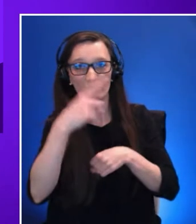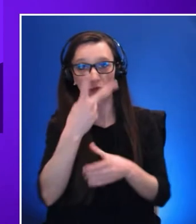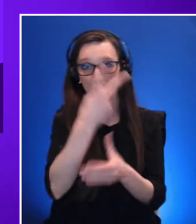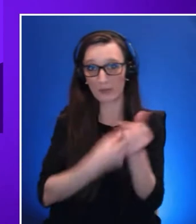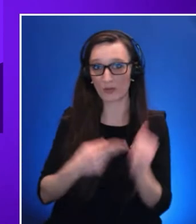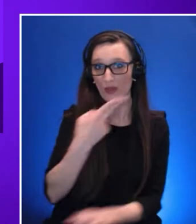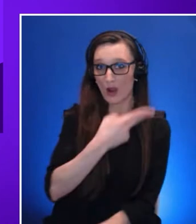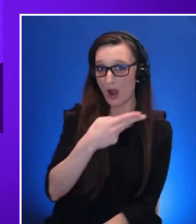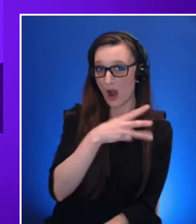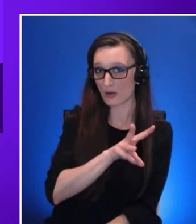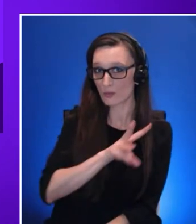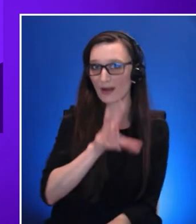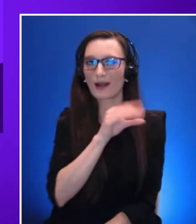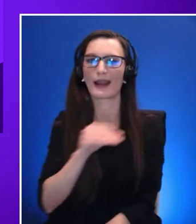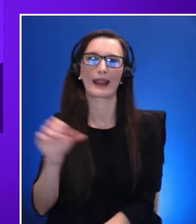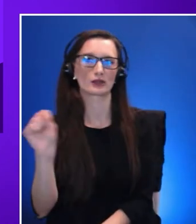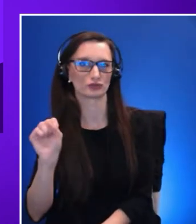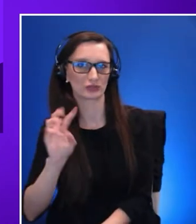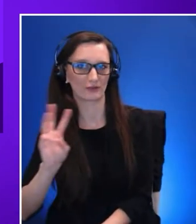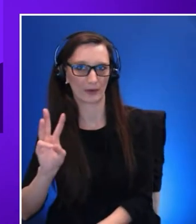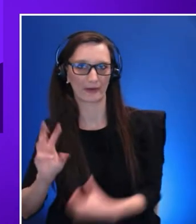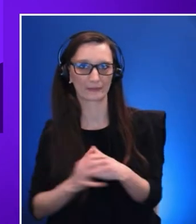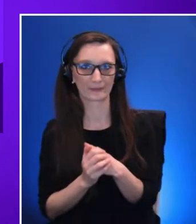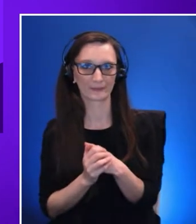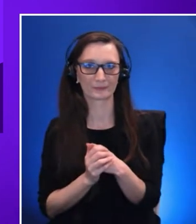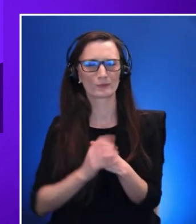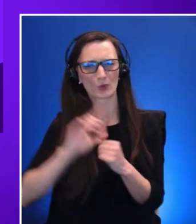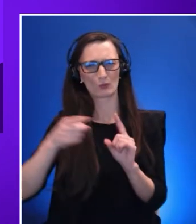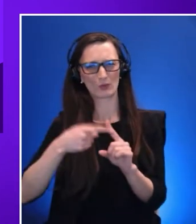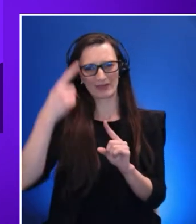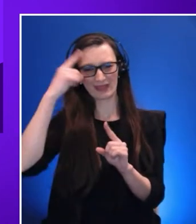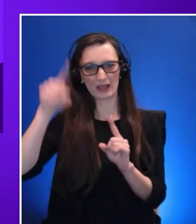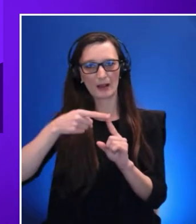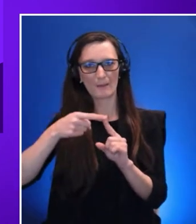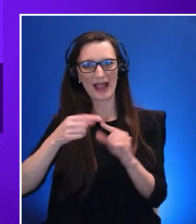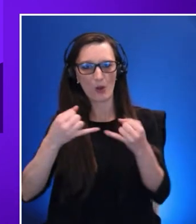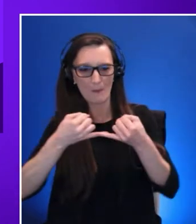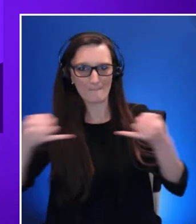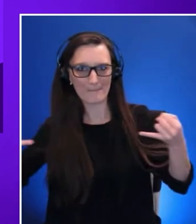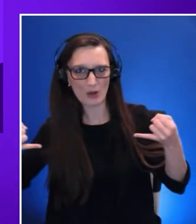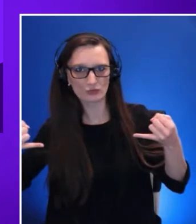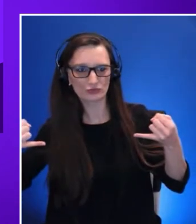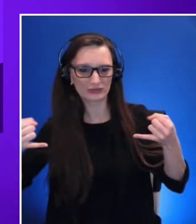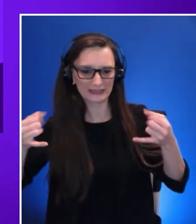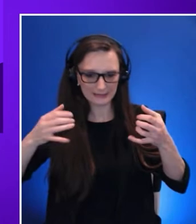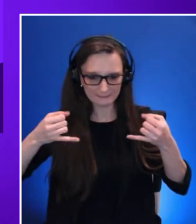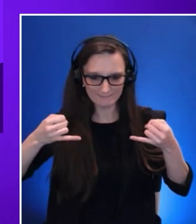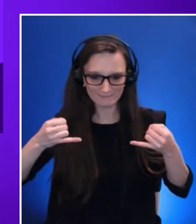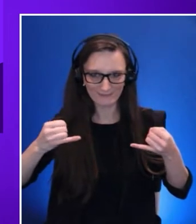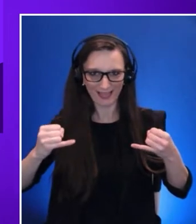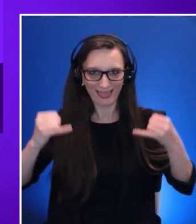When we think about pushing the boundaries between human ingenuity and technology we must